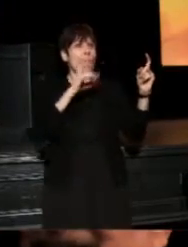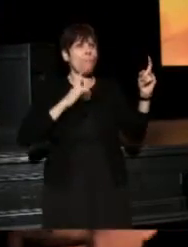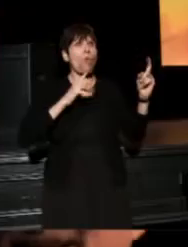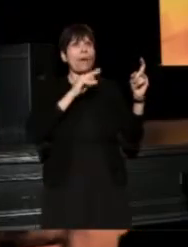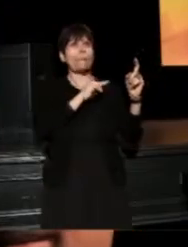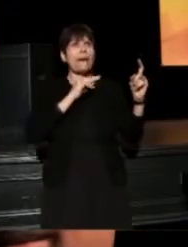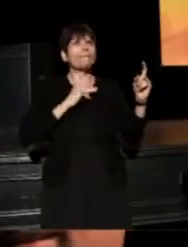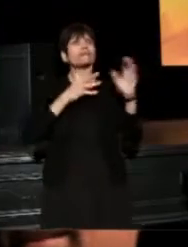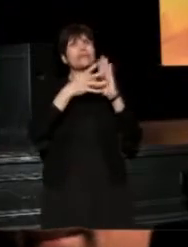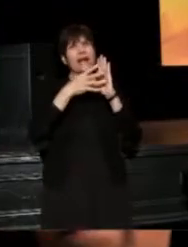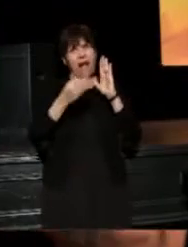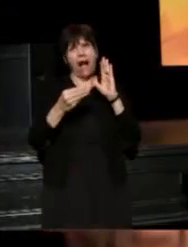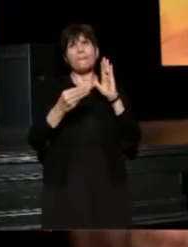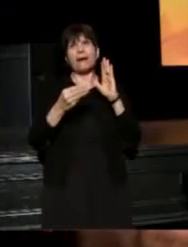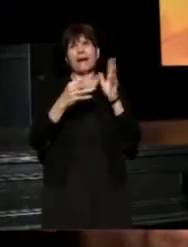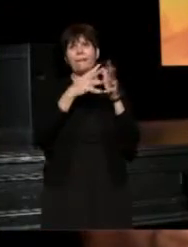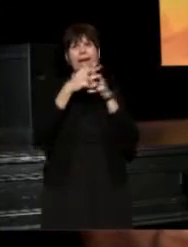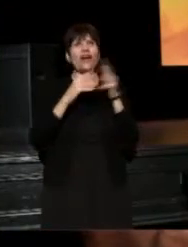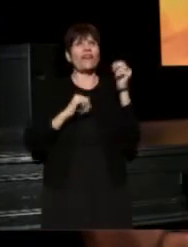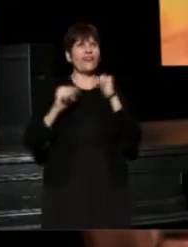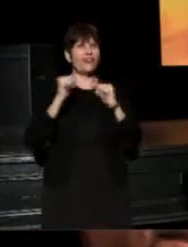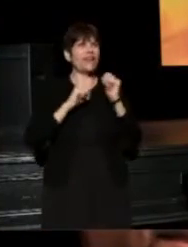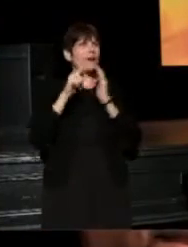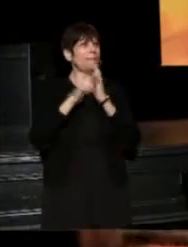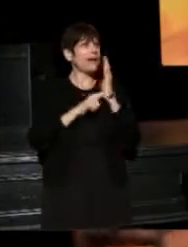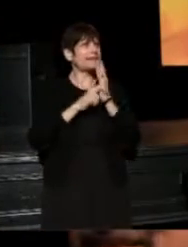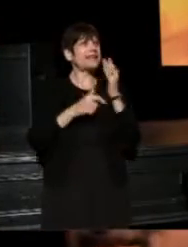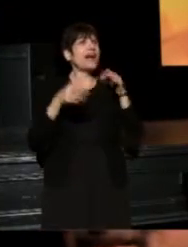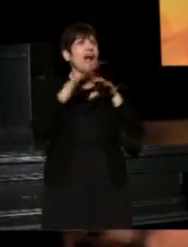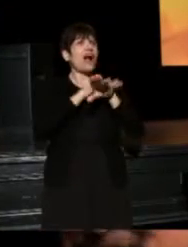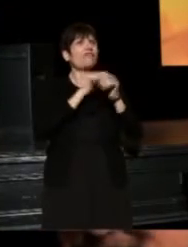a copy of the American Theatre magazine cover with their picture on it,